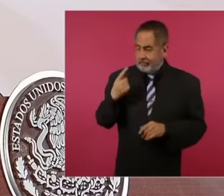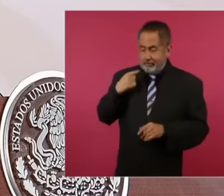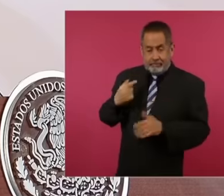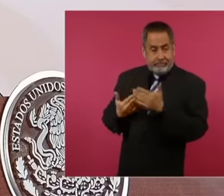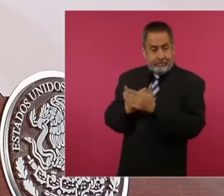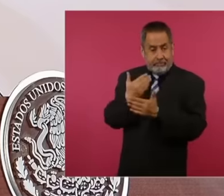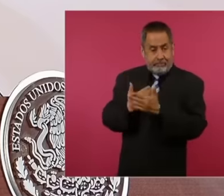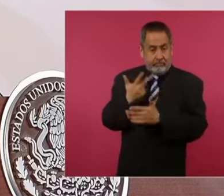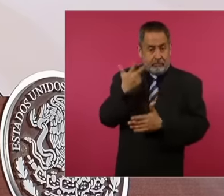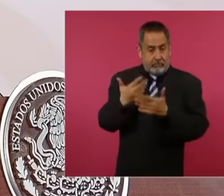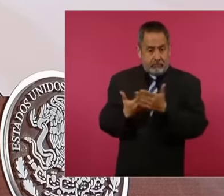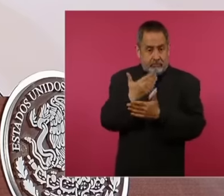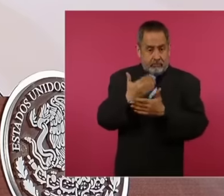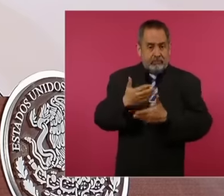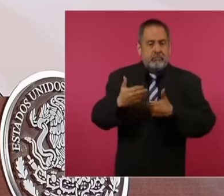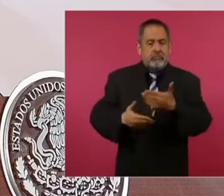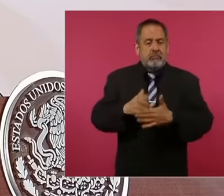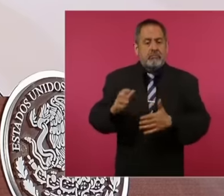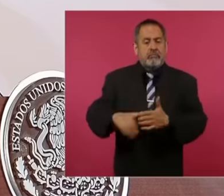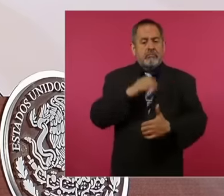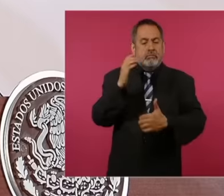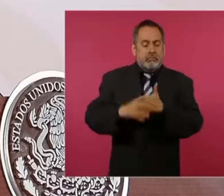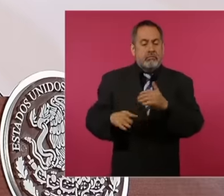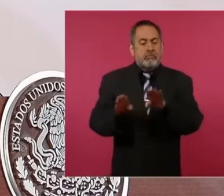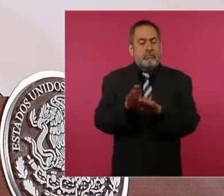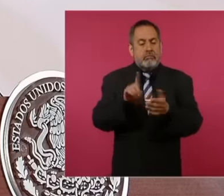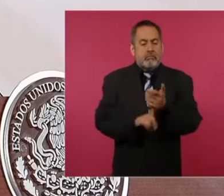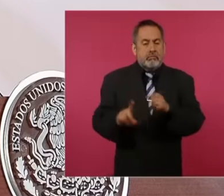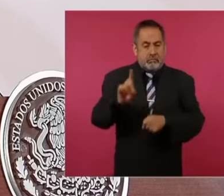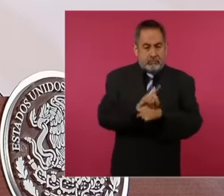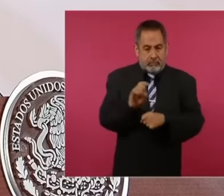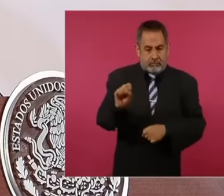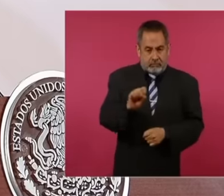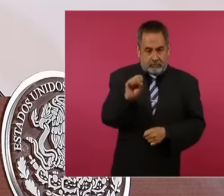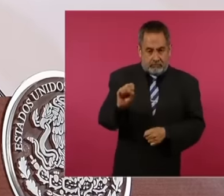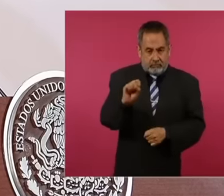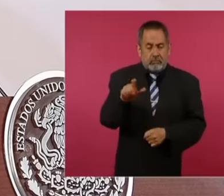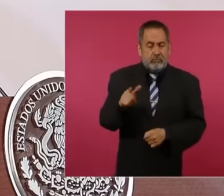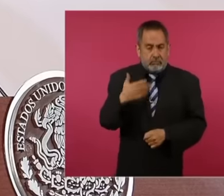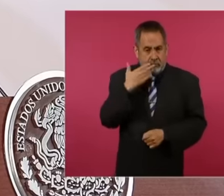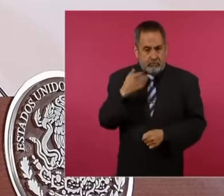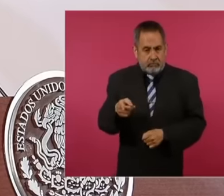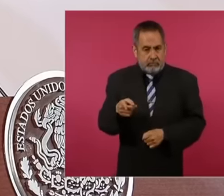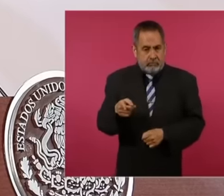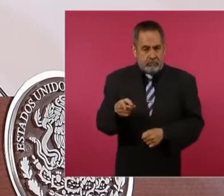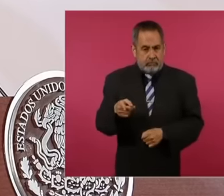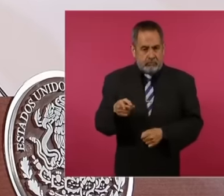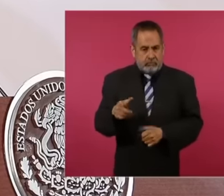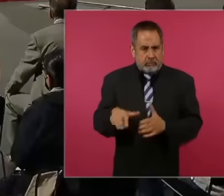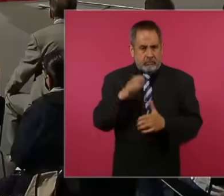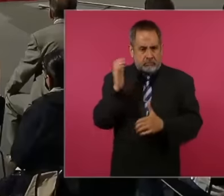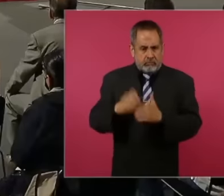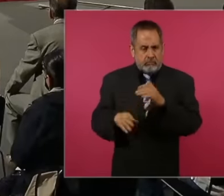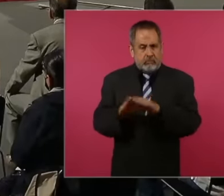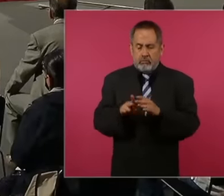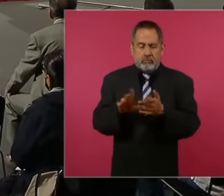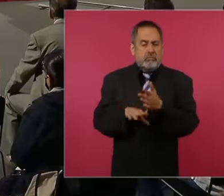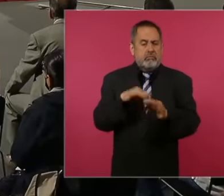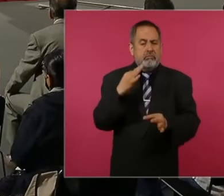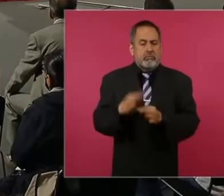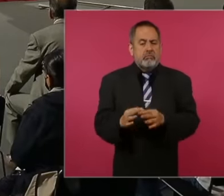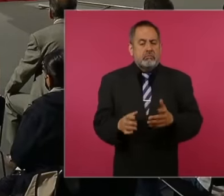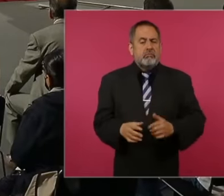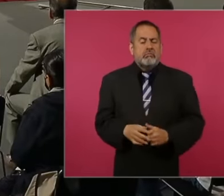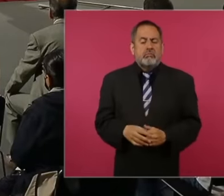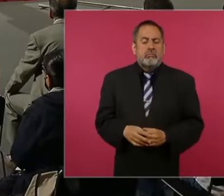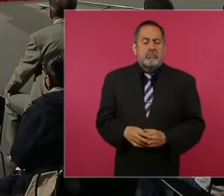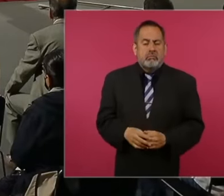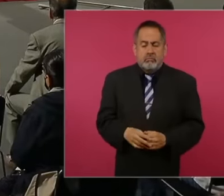the morning and they will conclude on Saturday A From there on, all